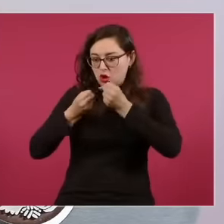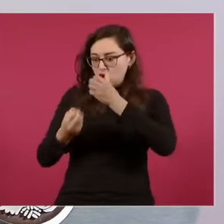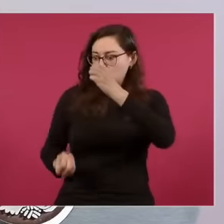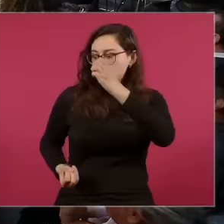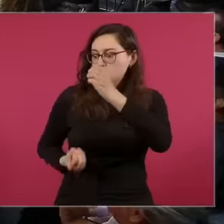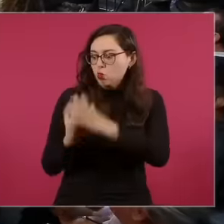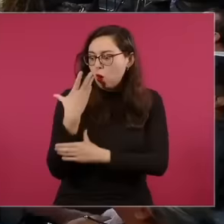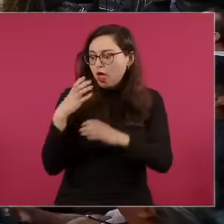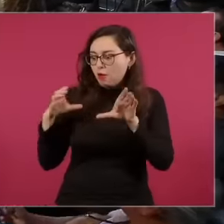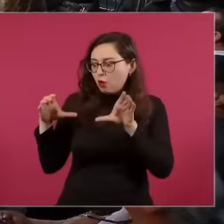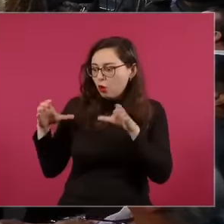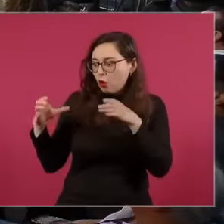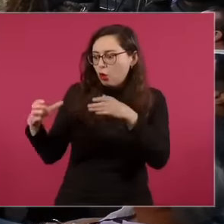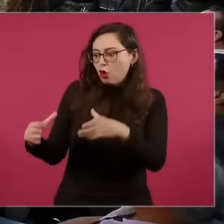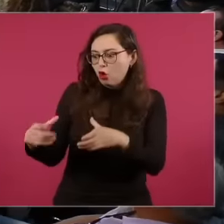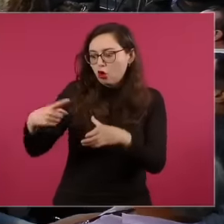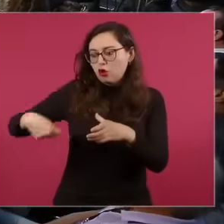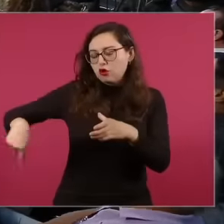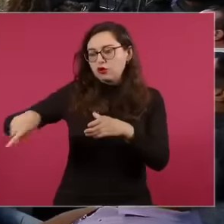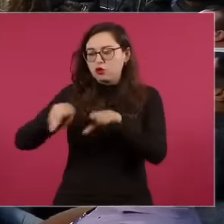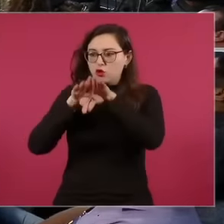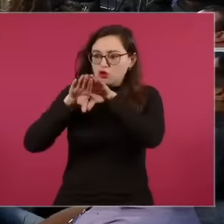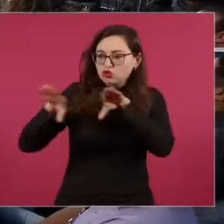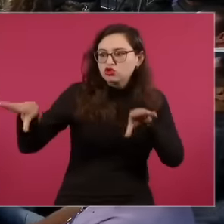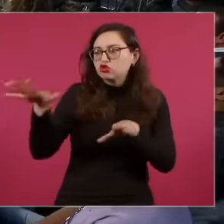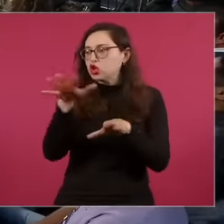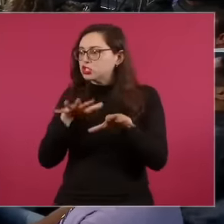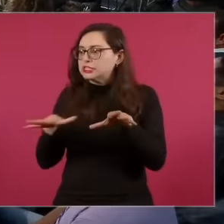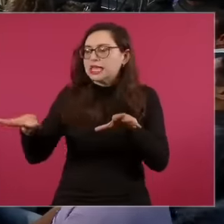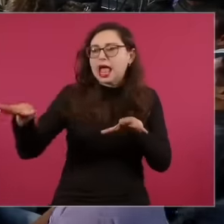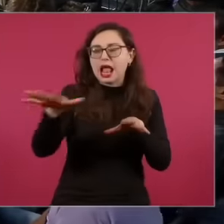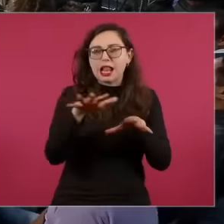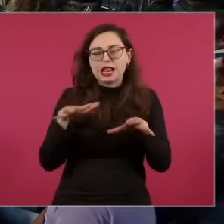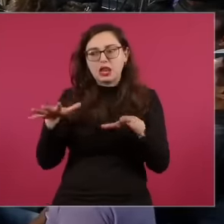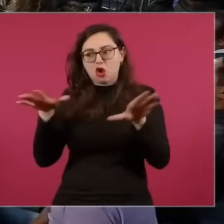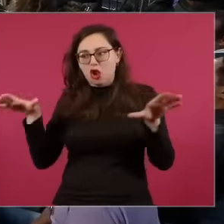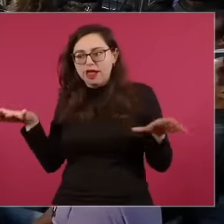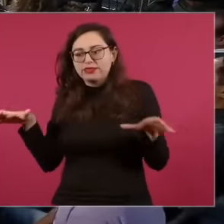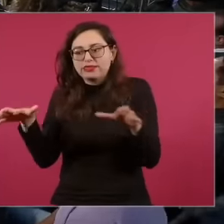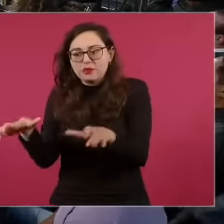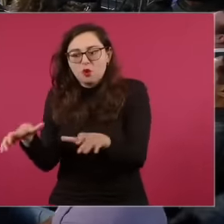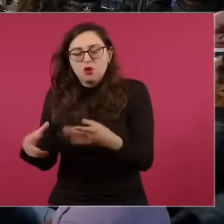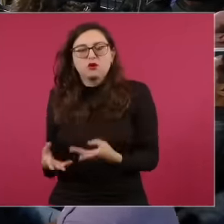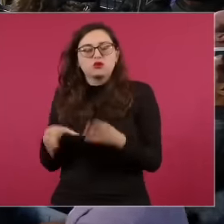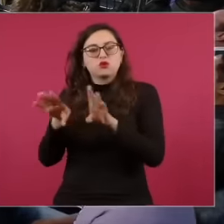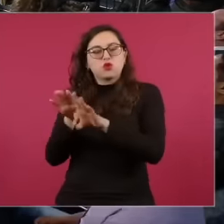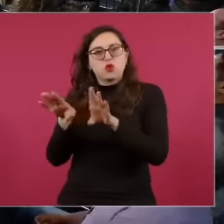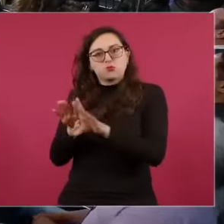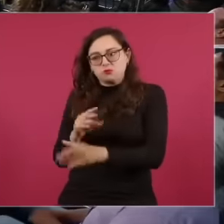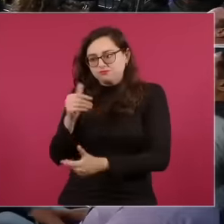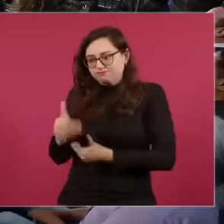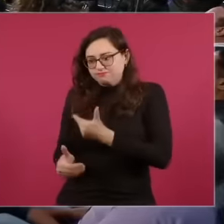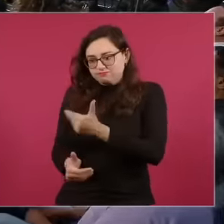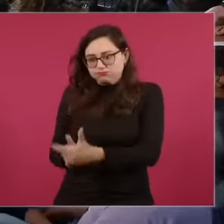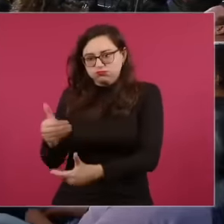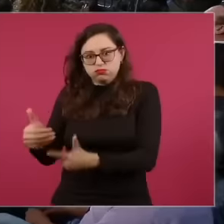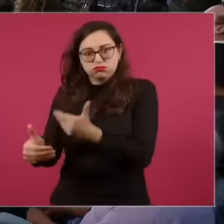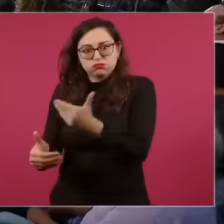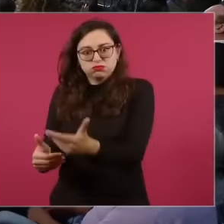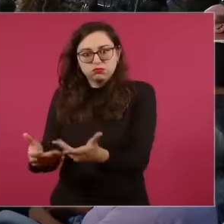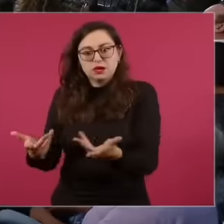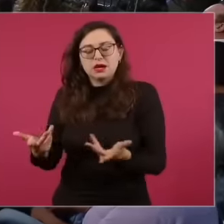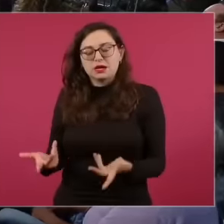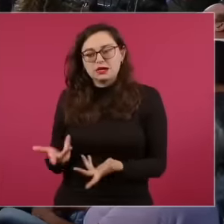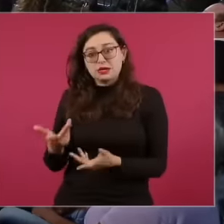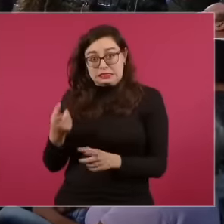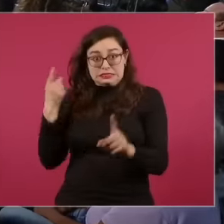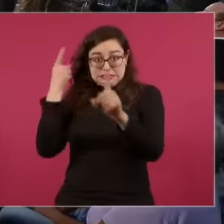collective social horizontal communication process but also to see what possibilities there are to build